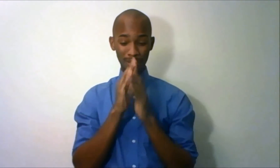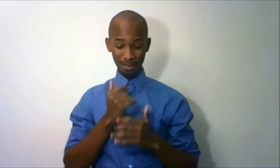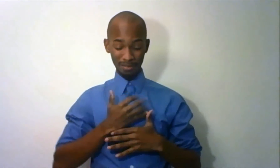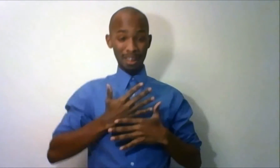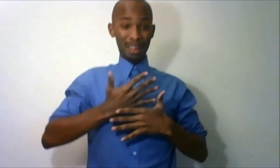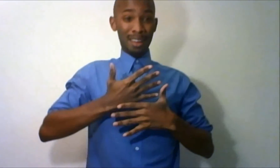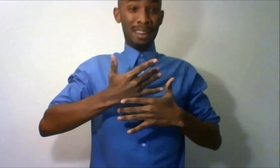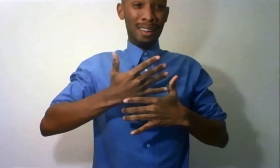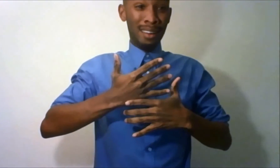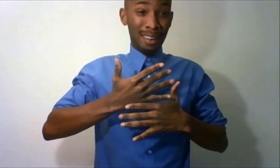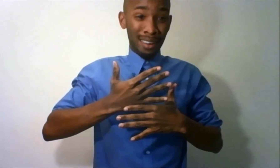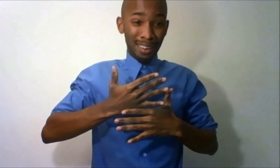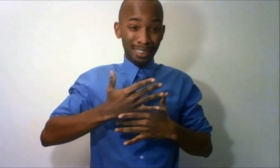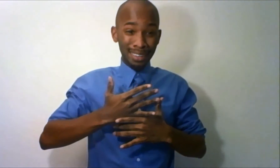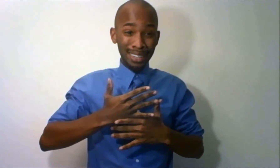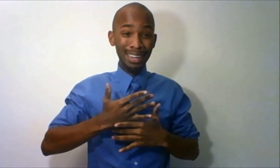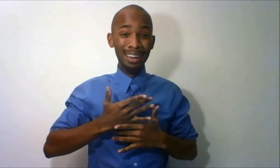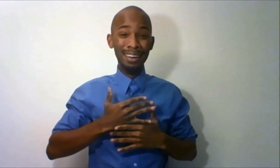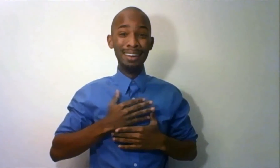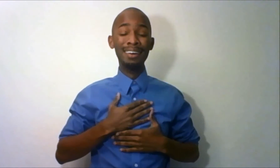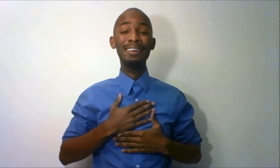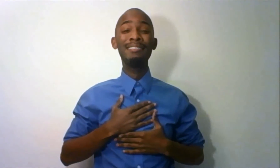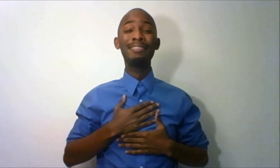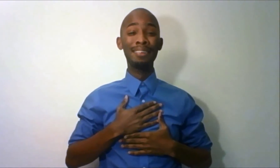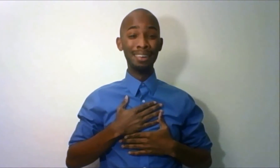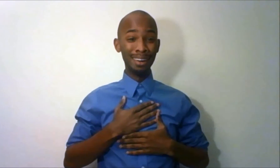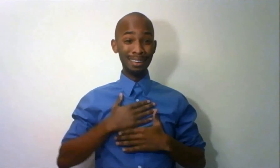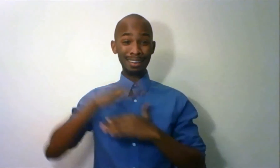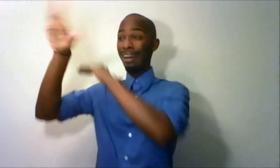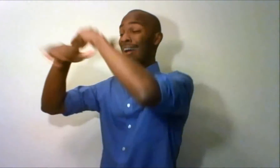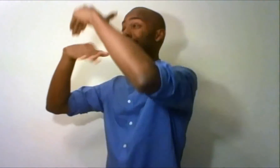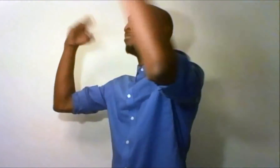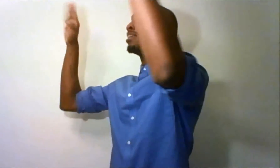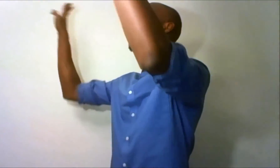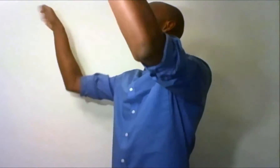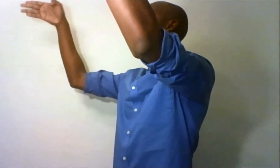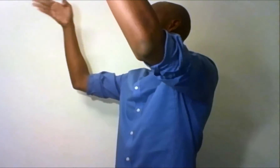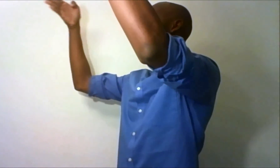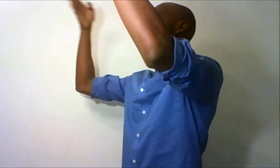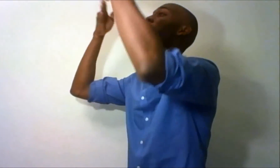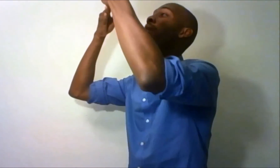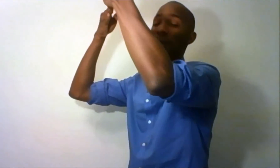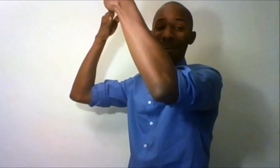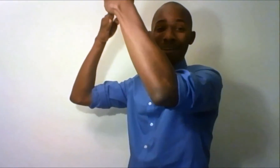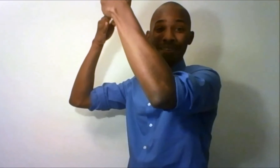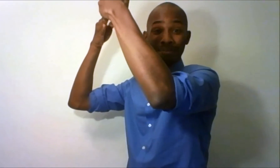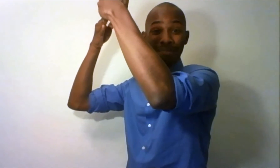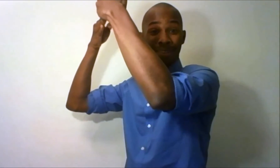One final breath he gave As heaven looked away